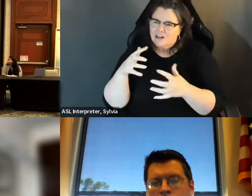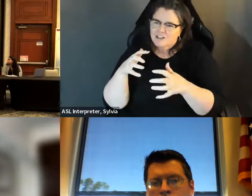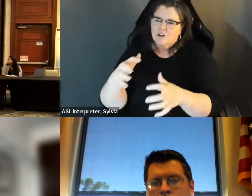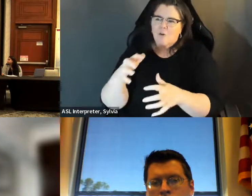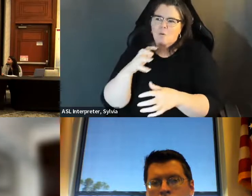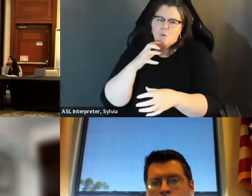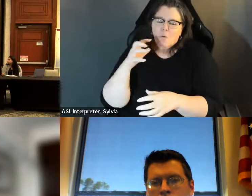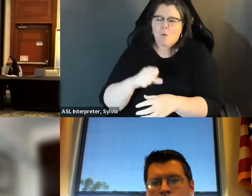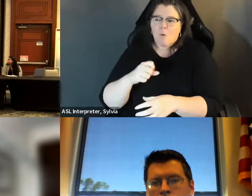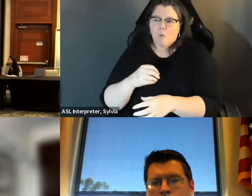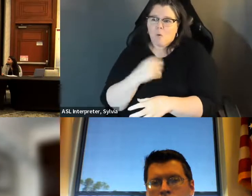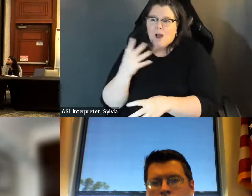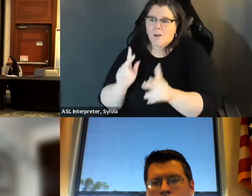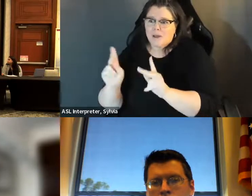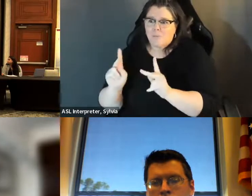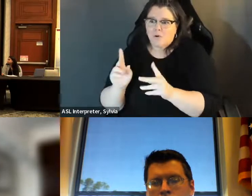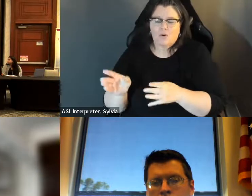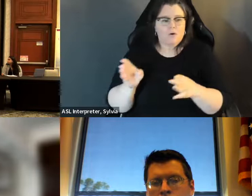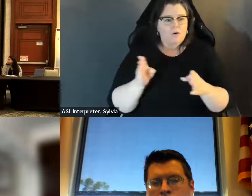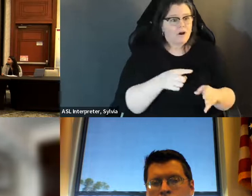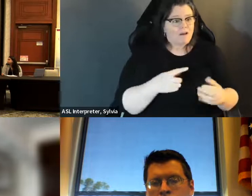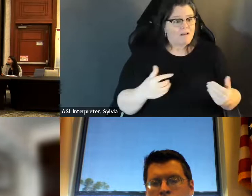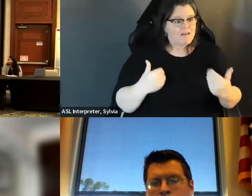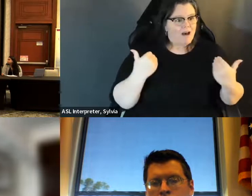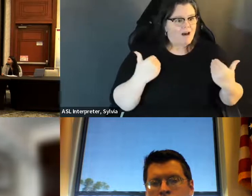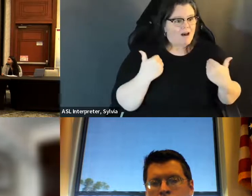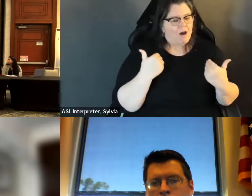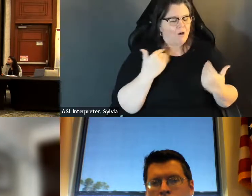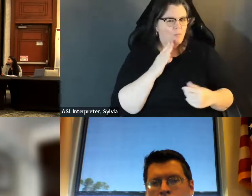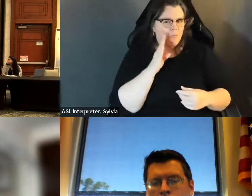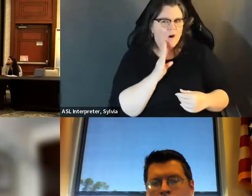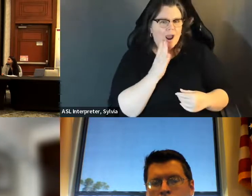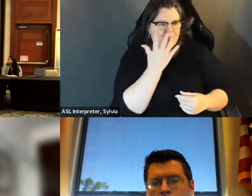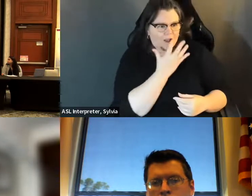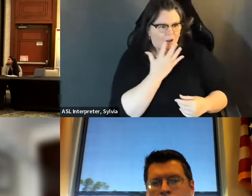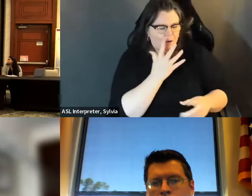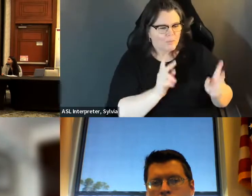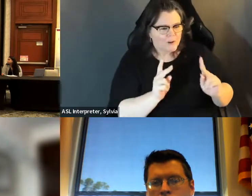white people and young brown people, and while the -- that latter generation is growing rapidly, that older generation